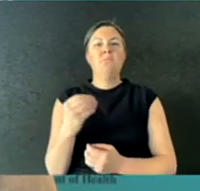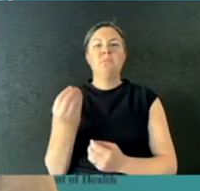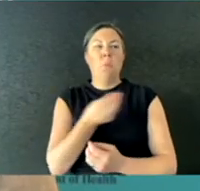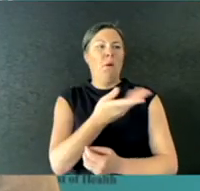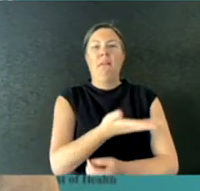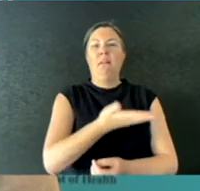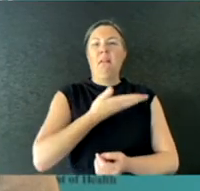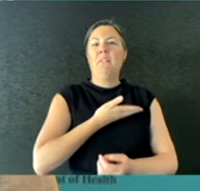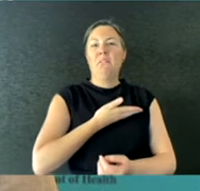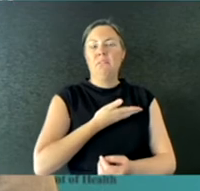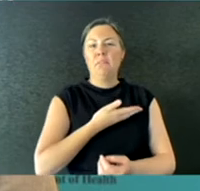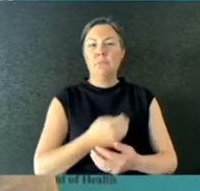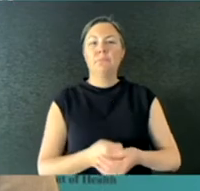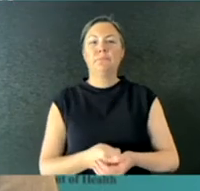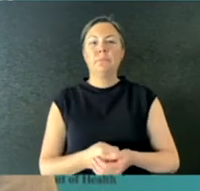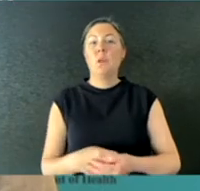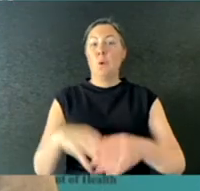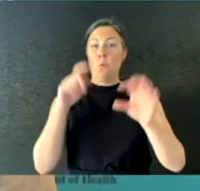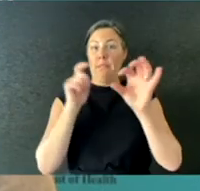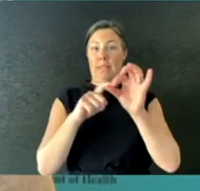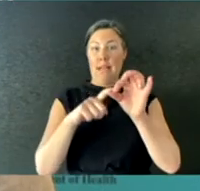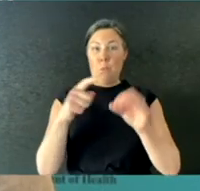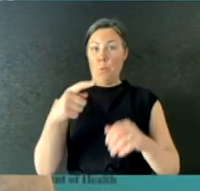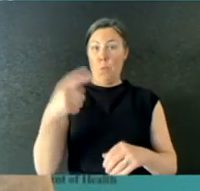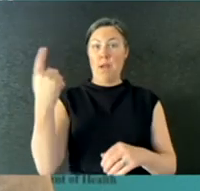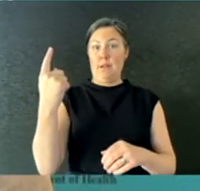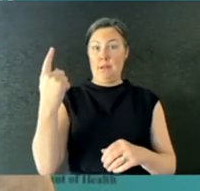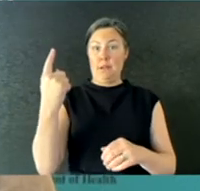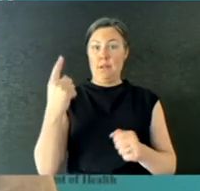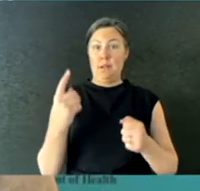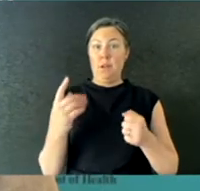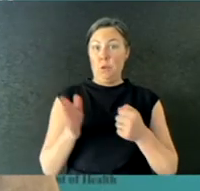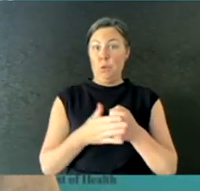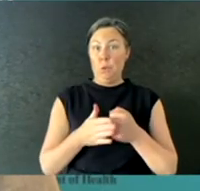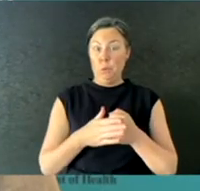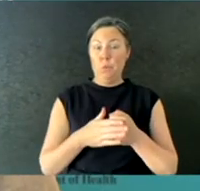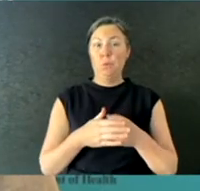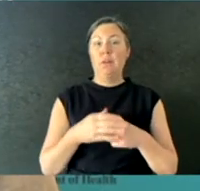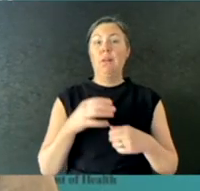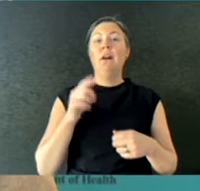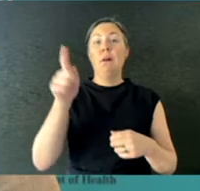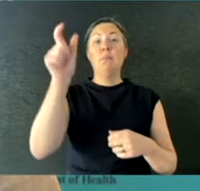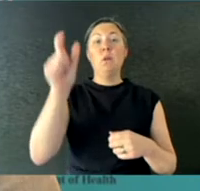case. Queensland reported one new case of COVID-19, and that person was in hotel quarantine, and